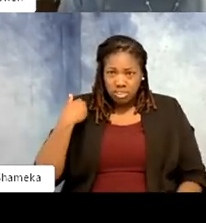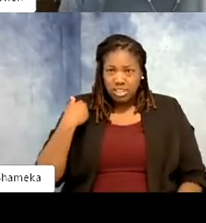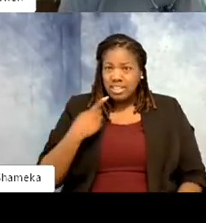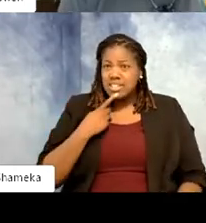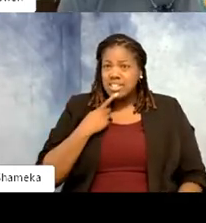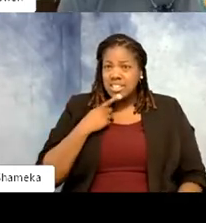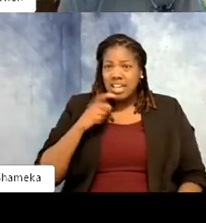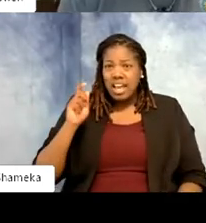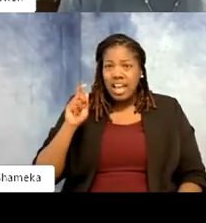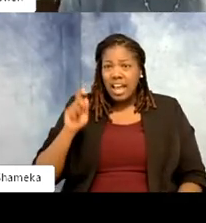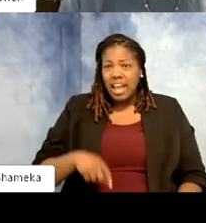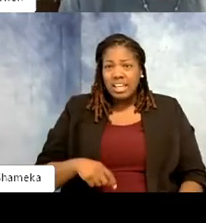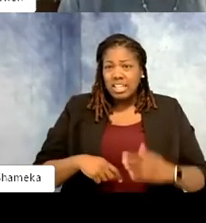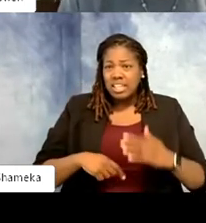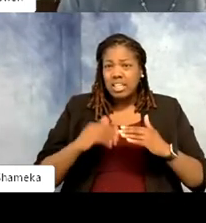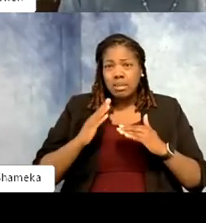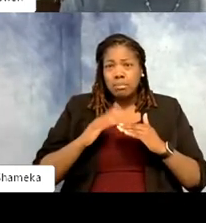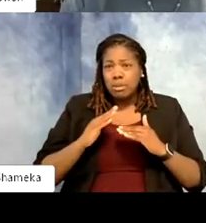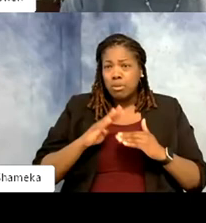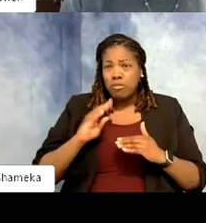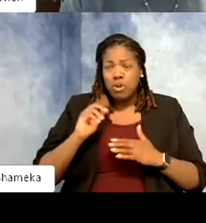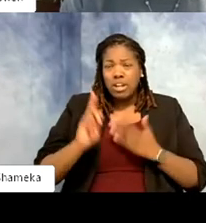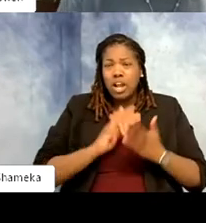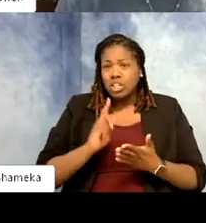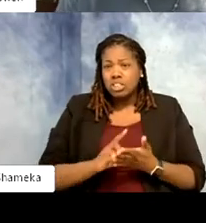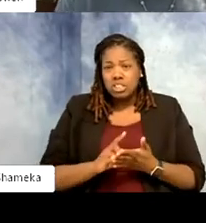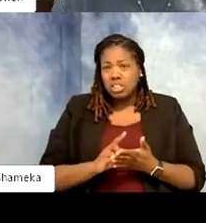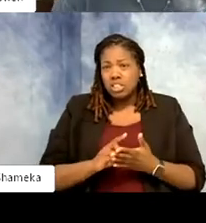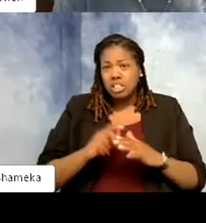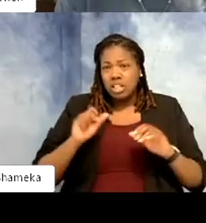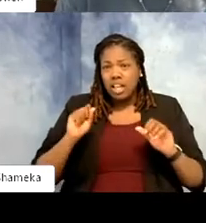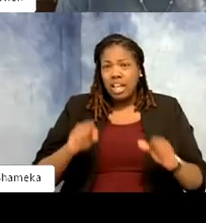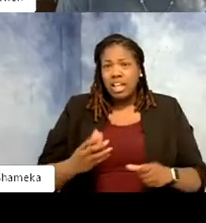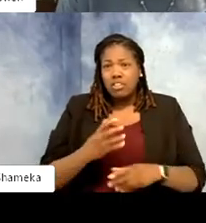need to do 40 hours and if you guys can give me 40 hours then I can get the benefits from my program."